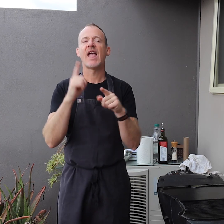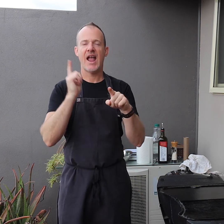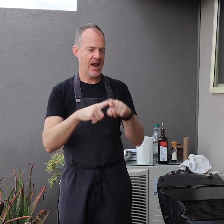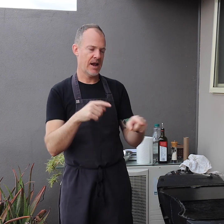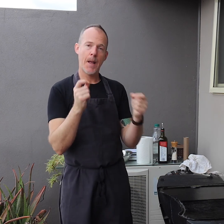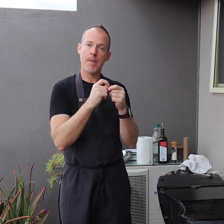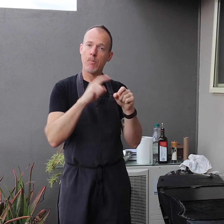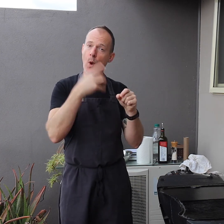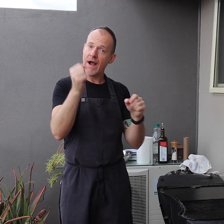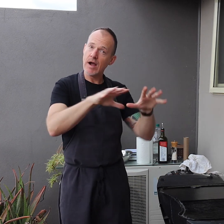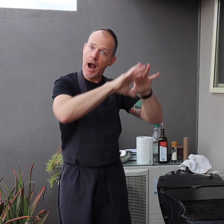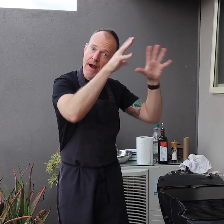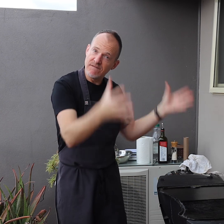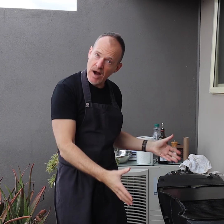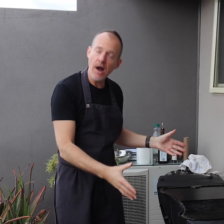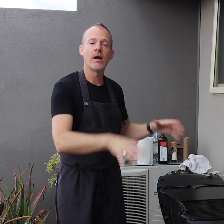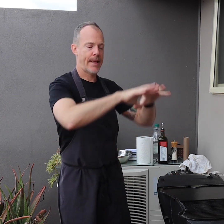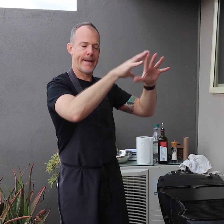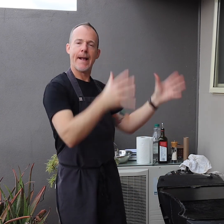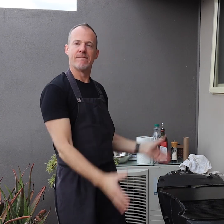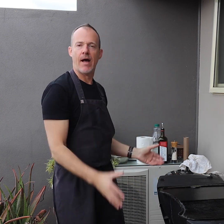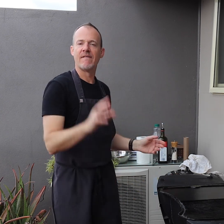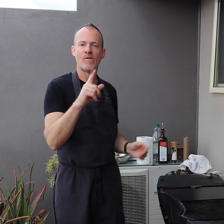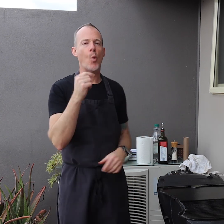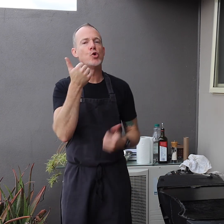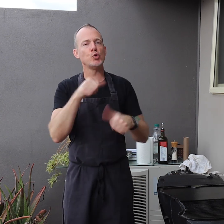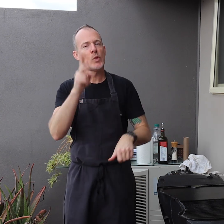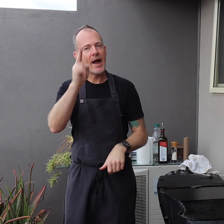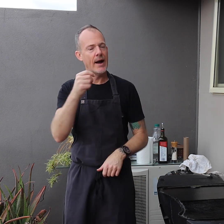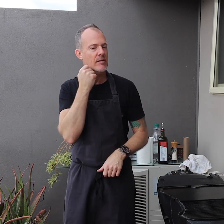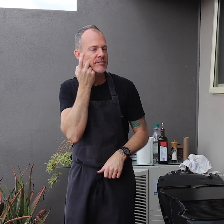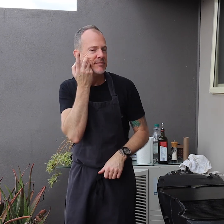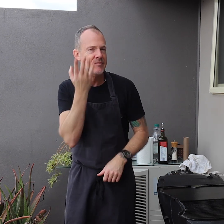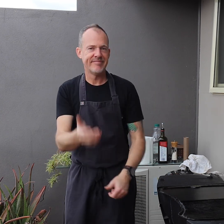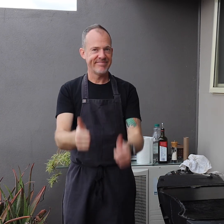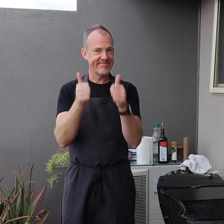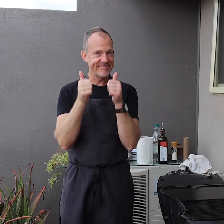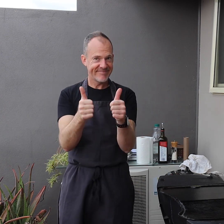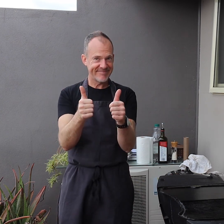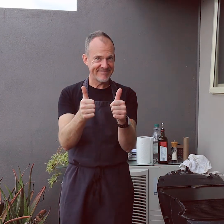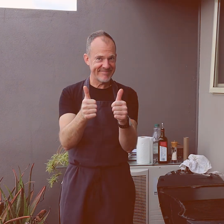and that the BBQ is well covered, for future use. Great!